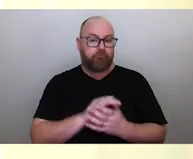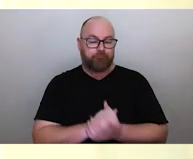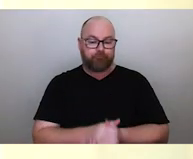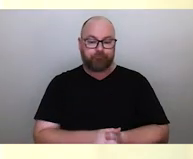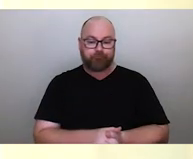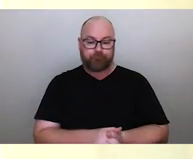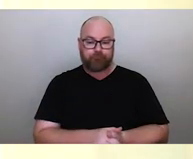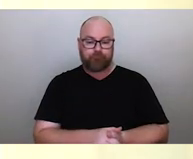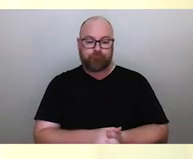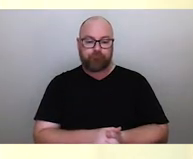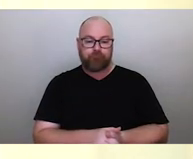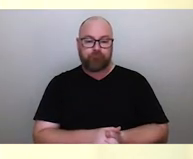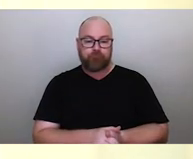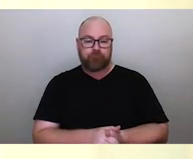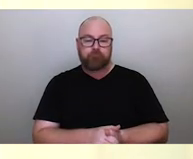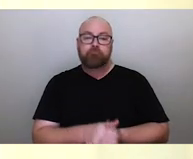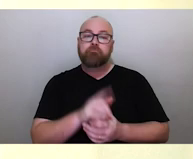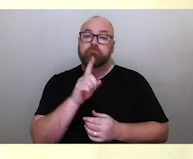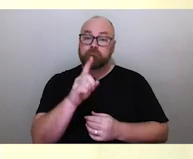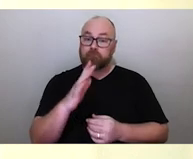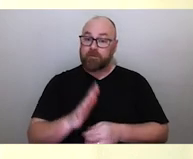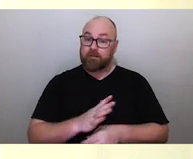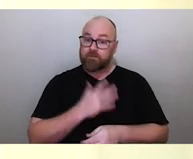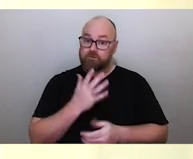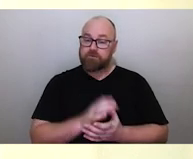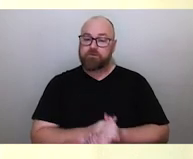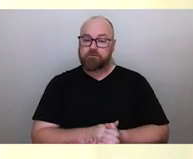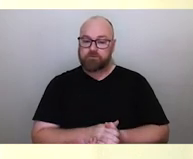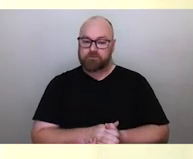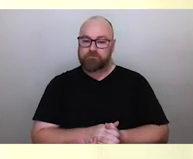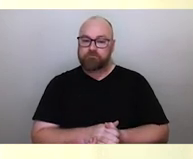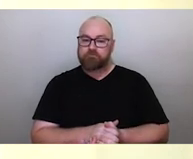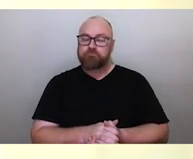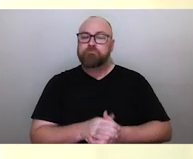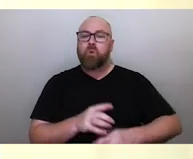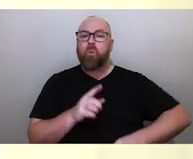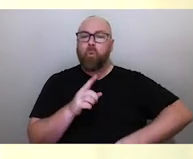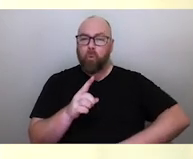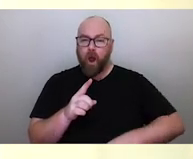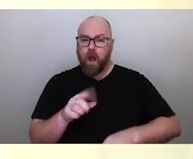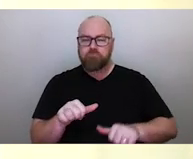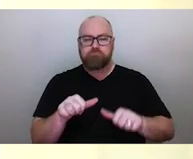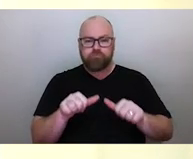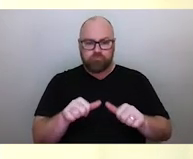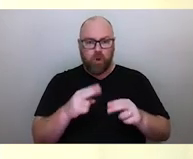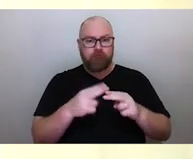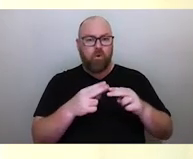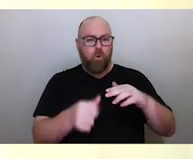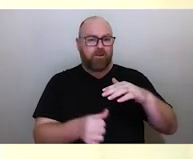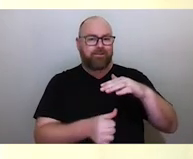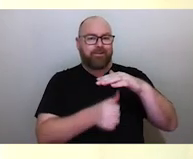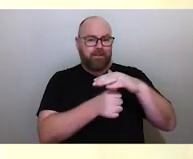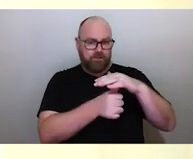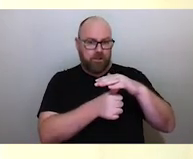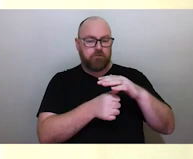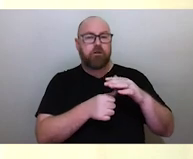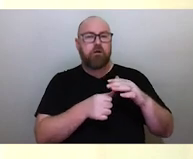Now what's very interesting is one of the concluding elements for senior individuals who go through this training